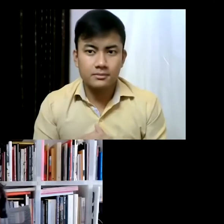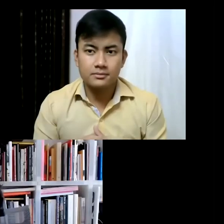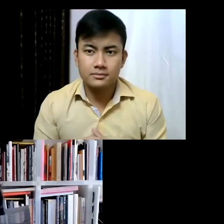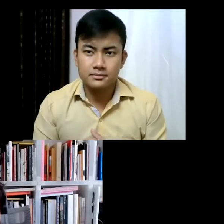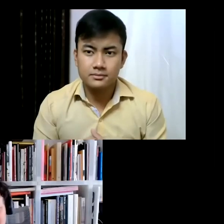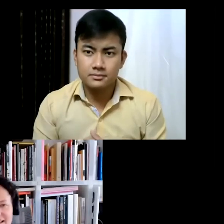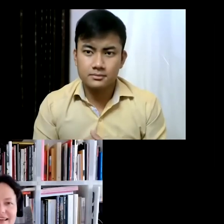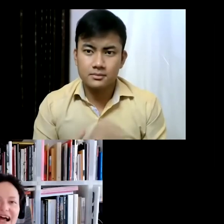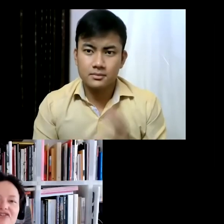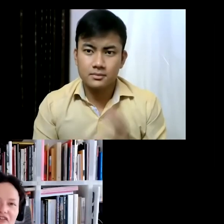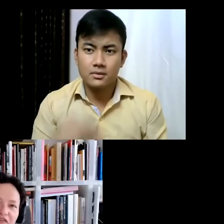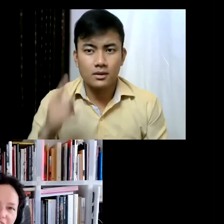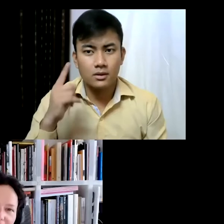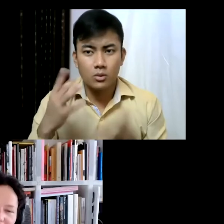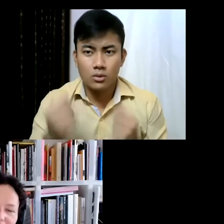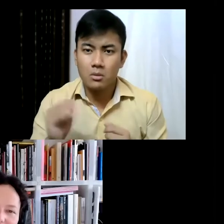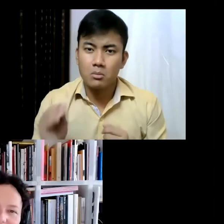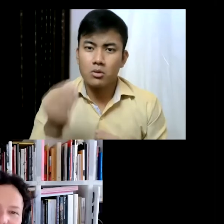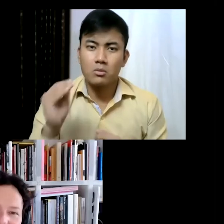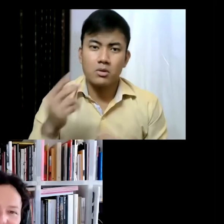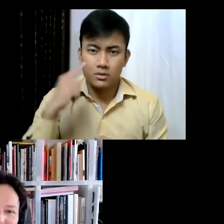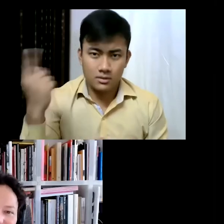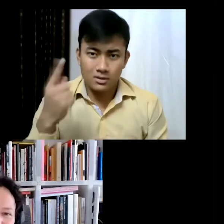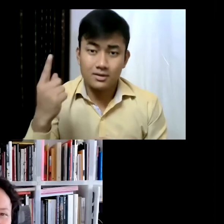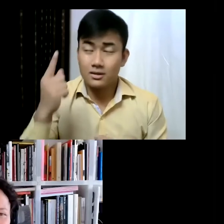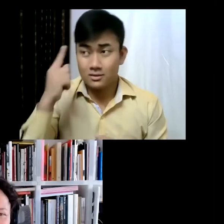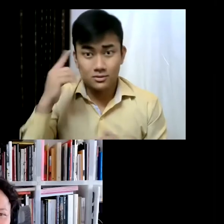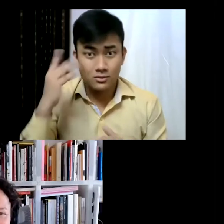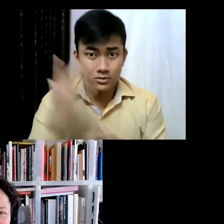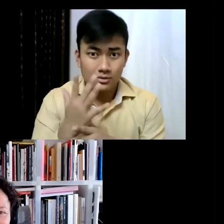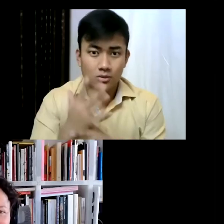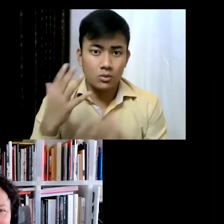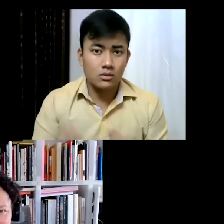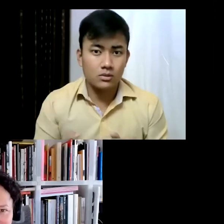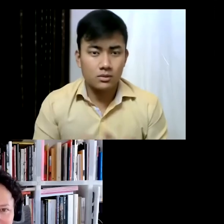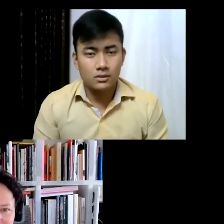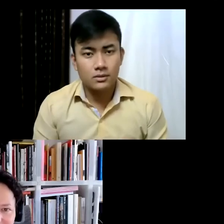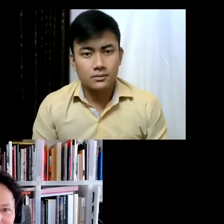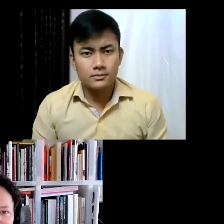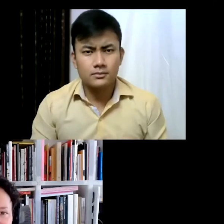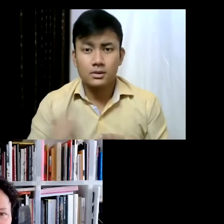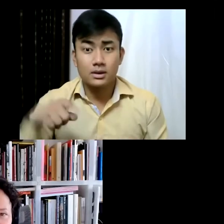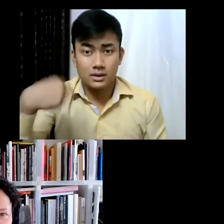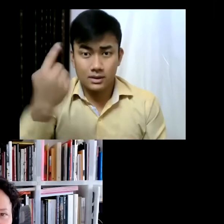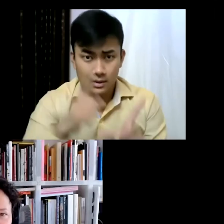more of the international flavour of contemporary art. yeah but next year it's going to be Documenta